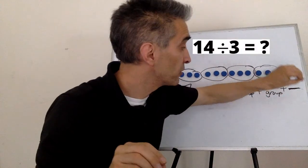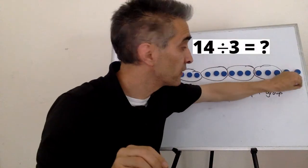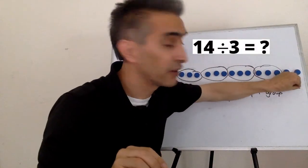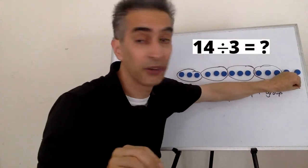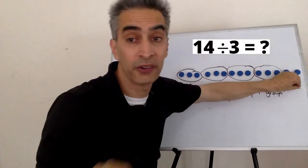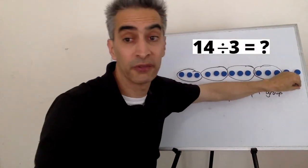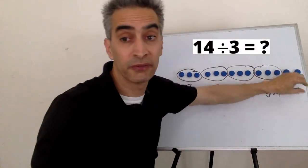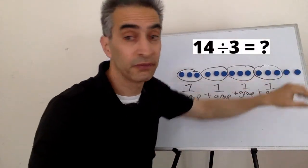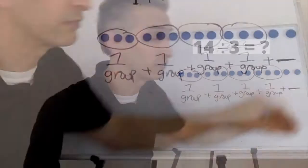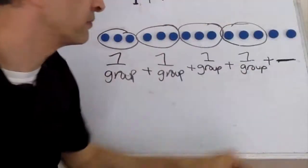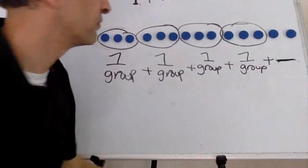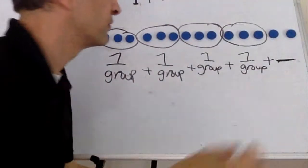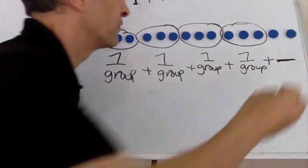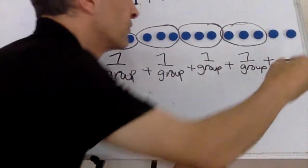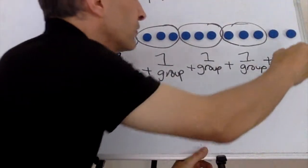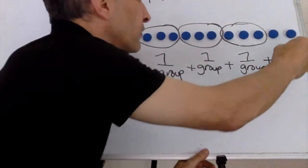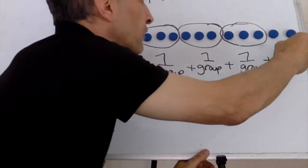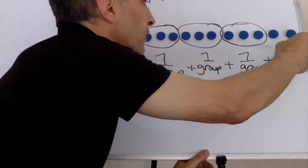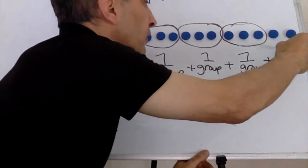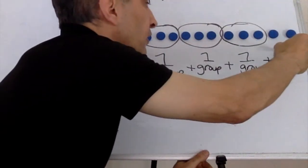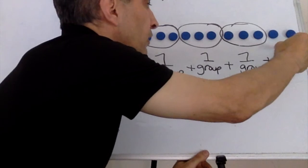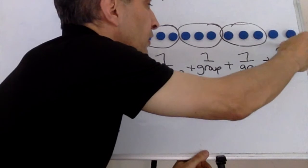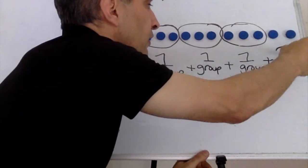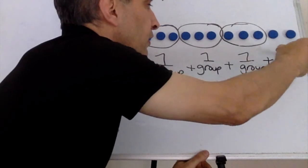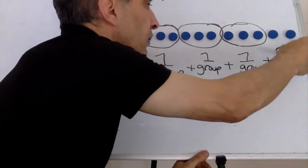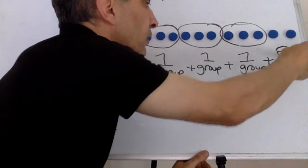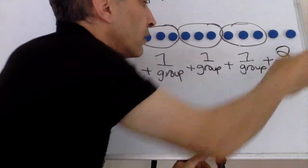These two we're going to put here.